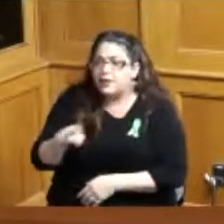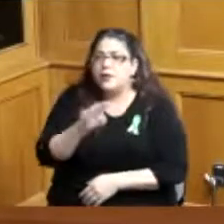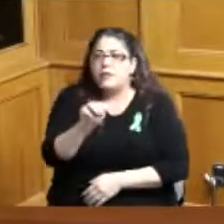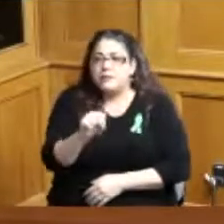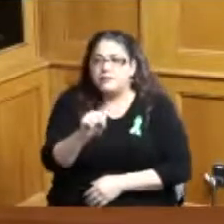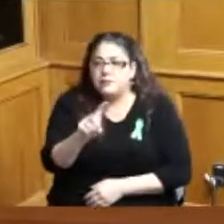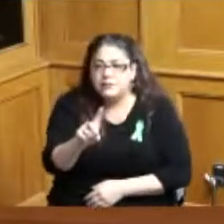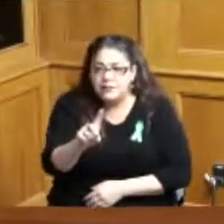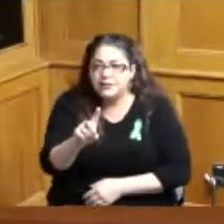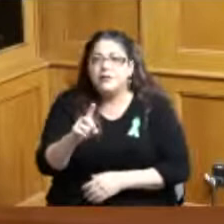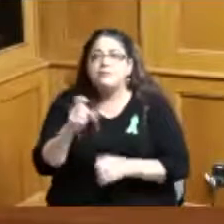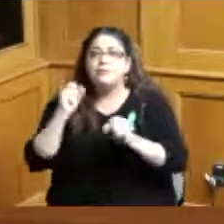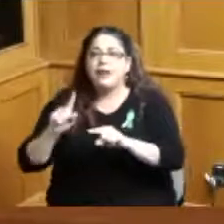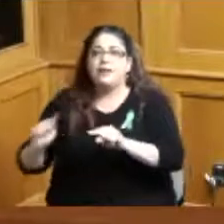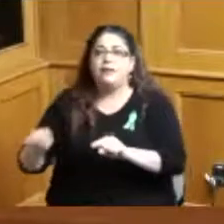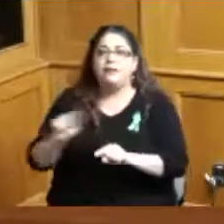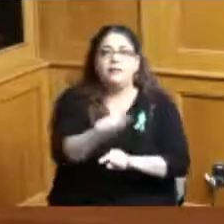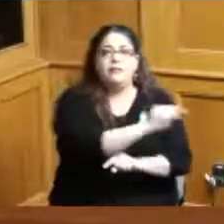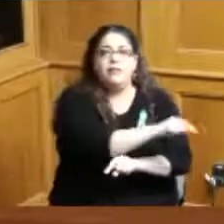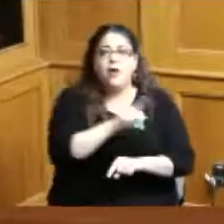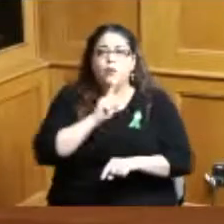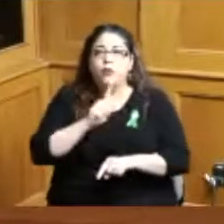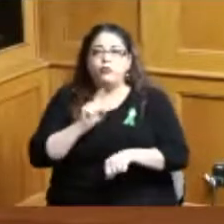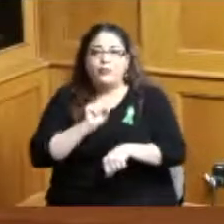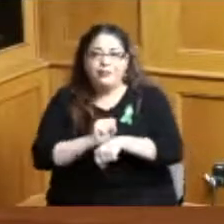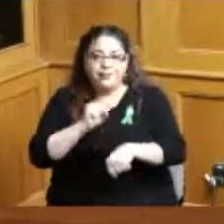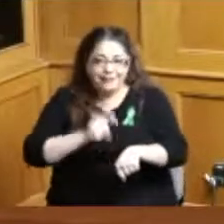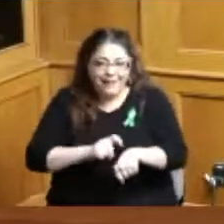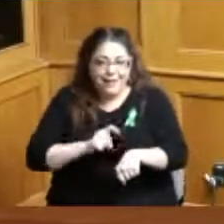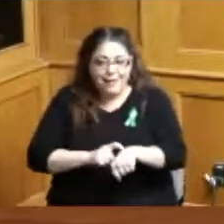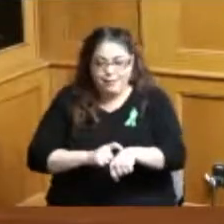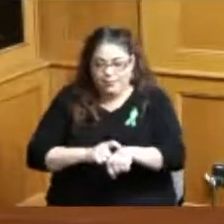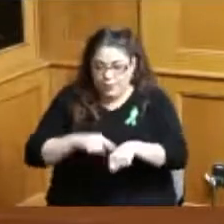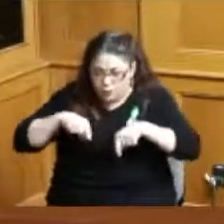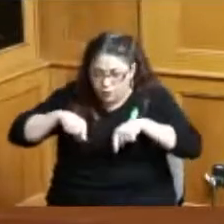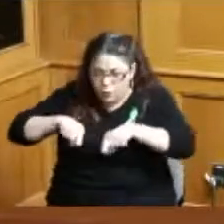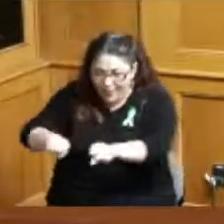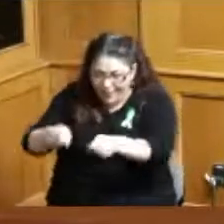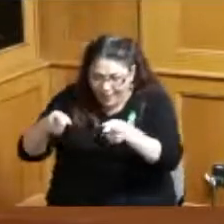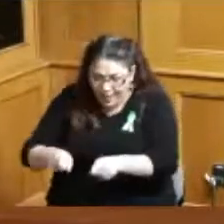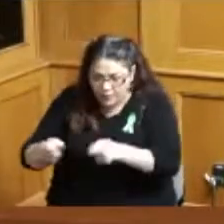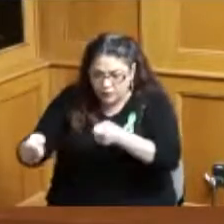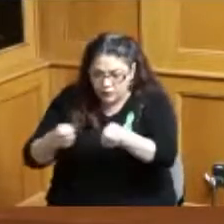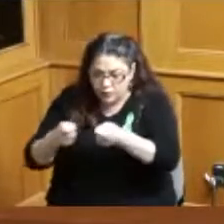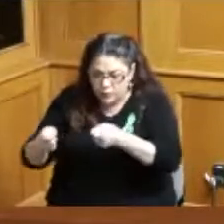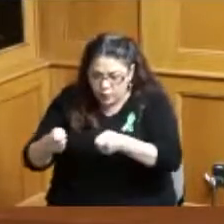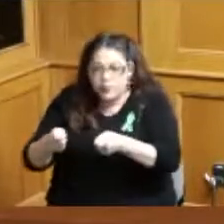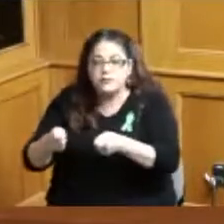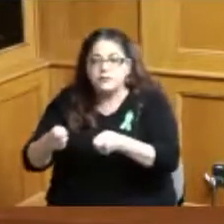that as well with real-time controls in our sewer system based upon funding and guidance from with